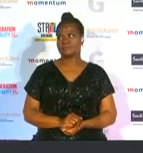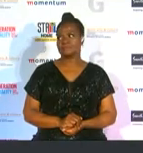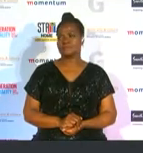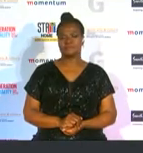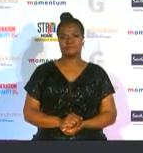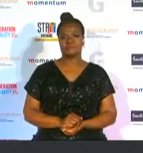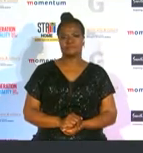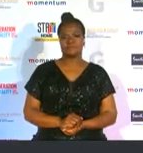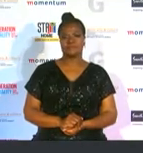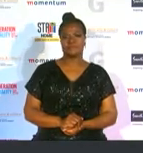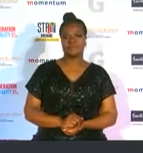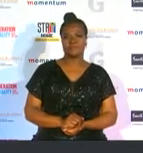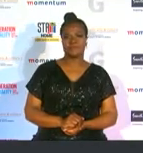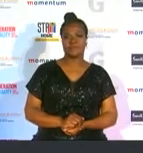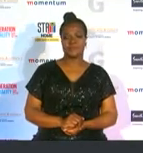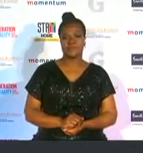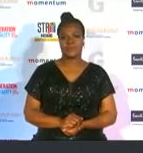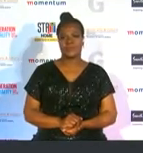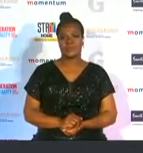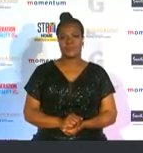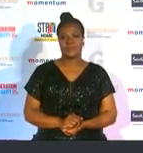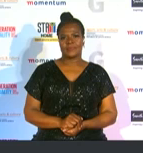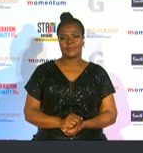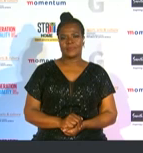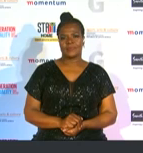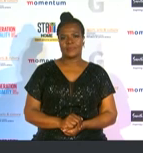finding a sponsor that is dedicated to the promotion of women's sport